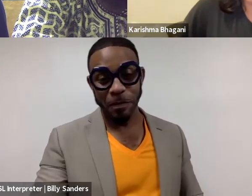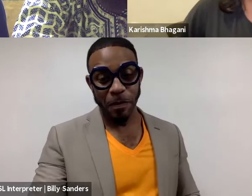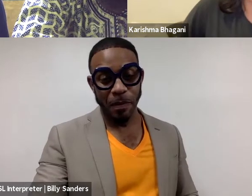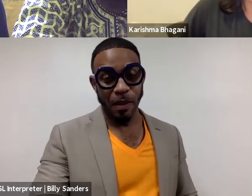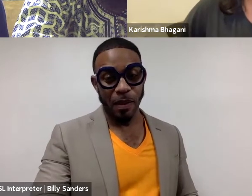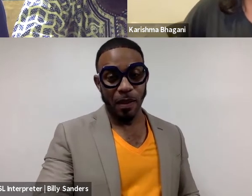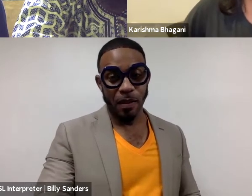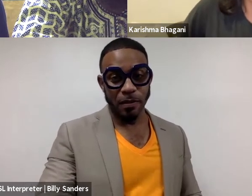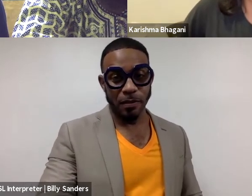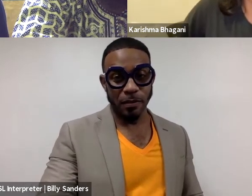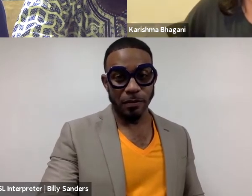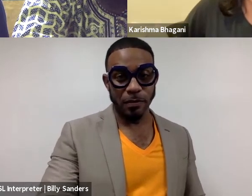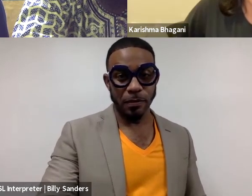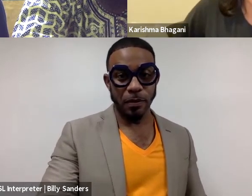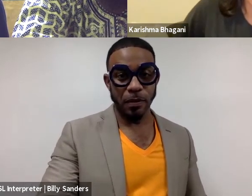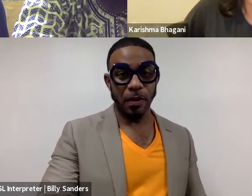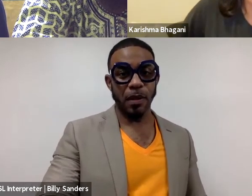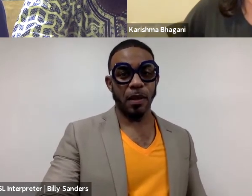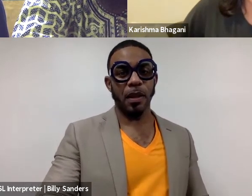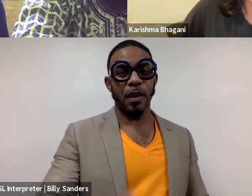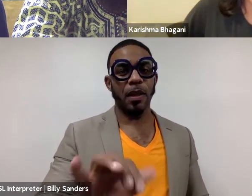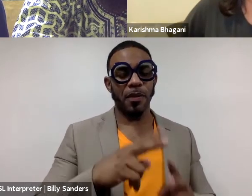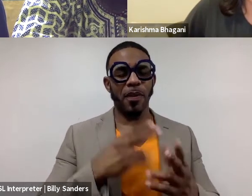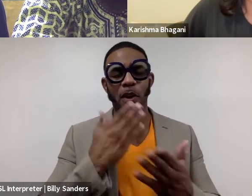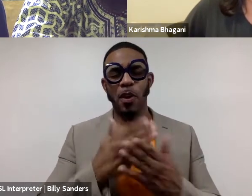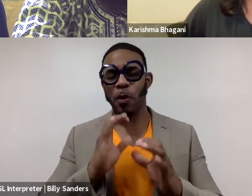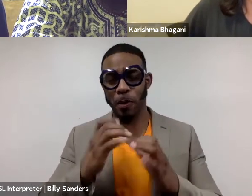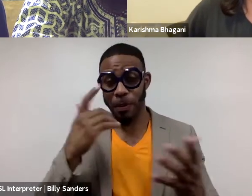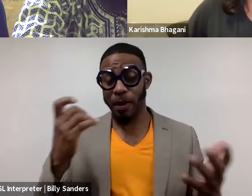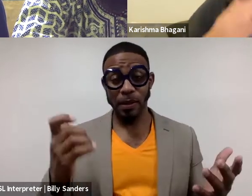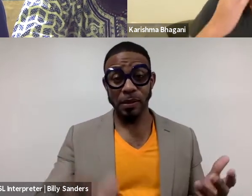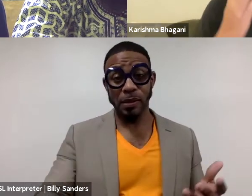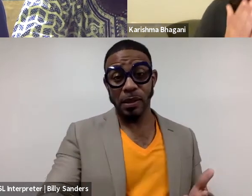And I think you have to be a very good communicator, because there's a very fine line